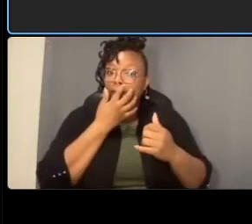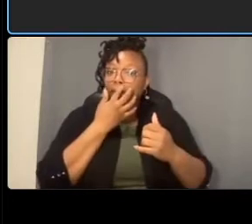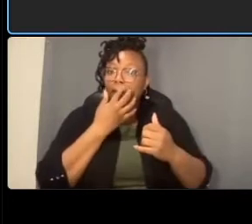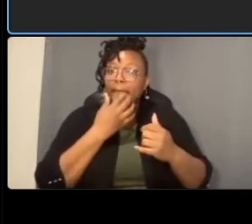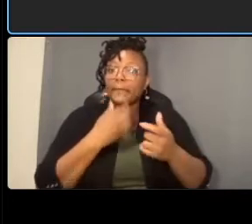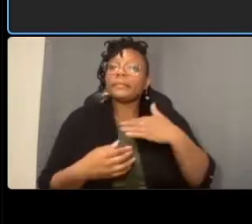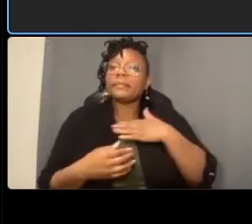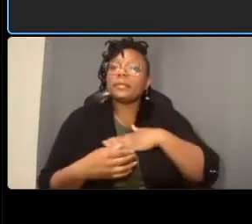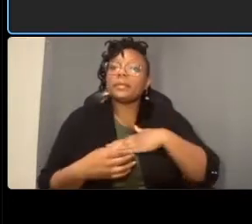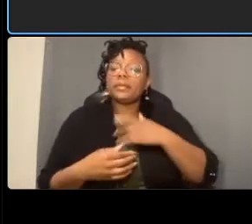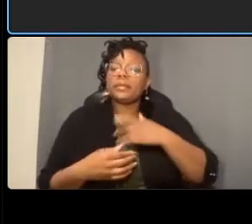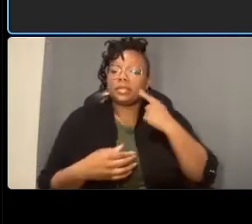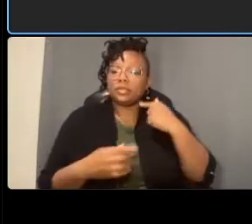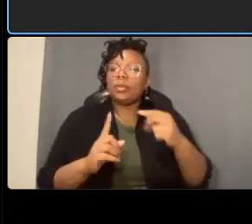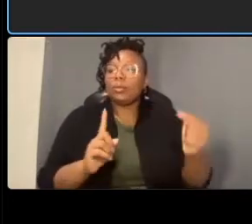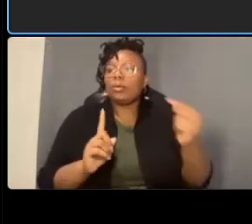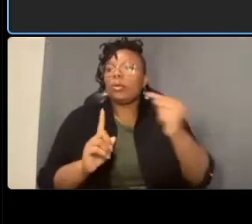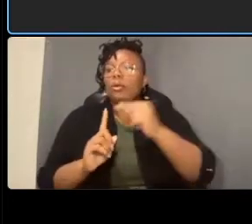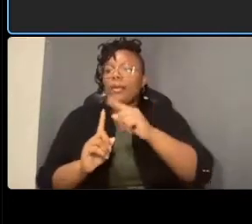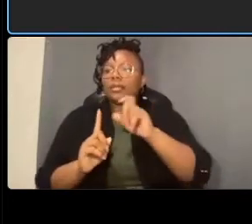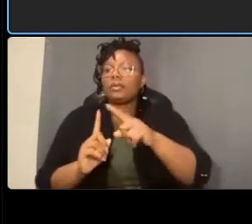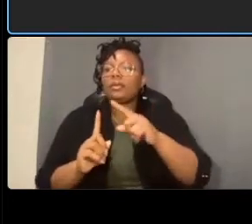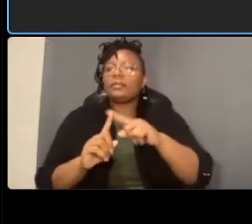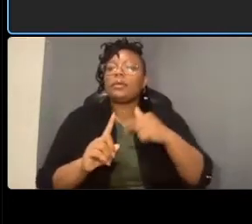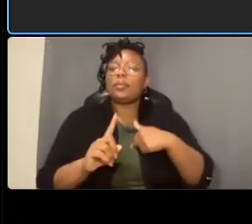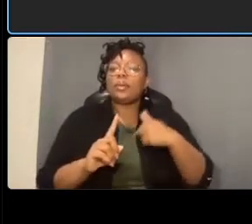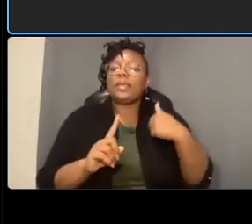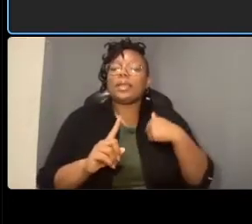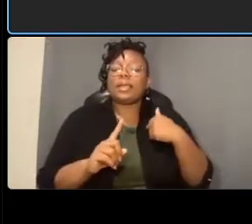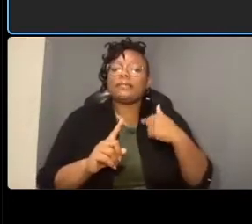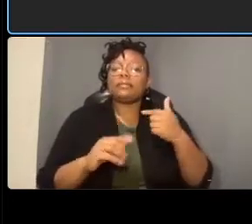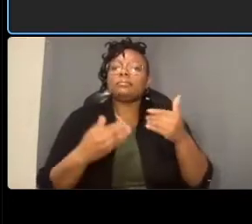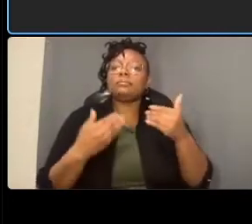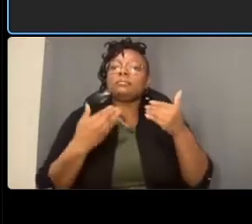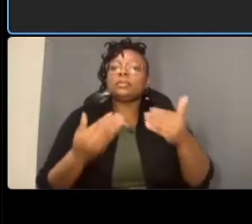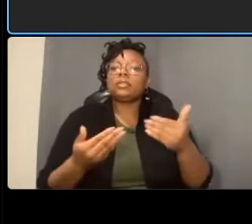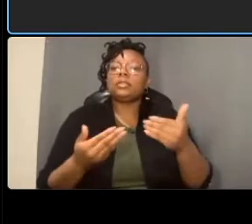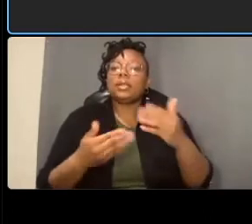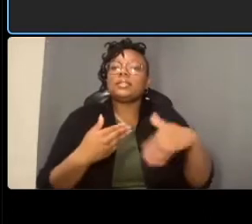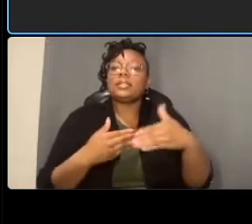but we're going to go back we're going to go back to the next phase of this presentation and i'll